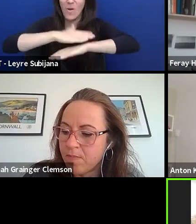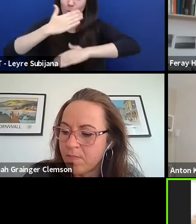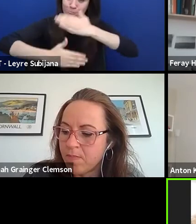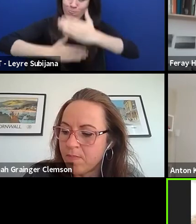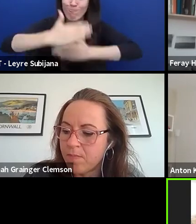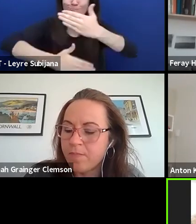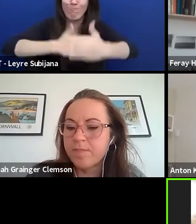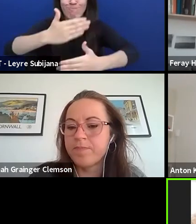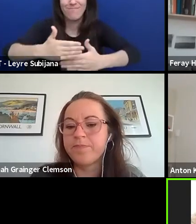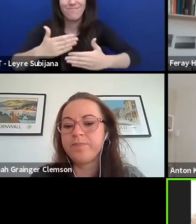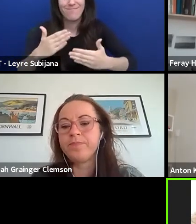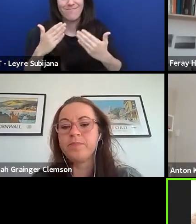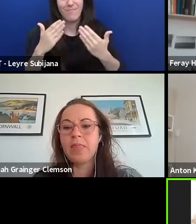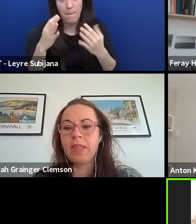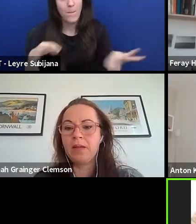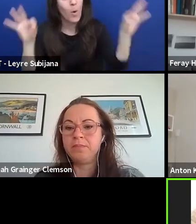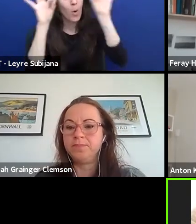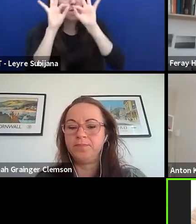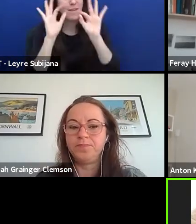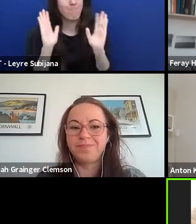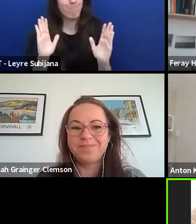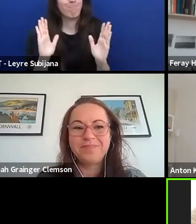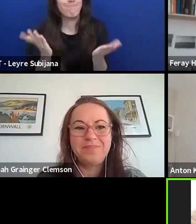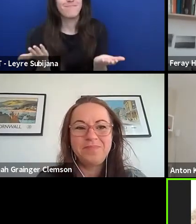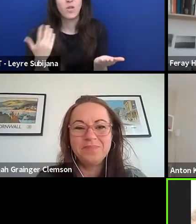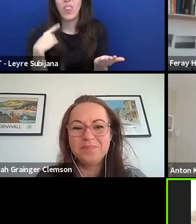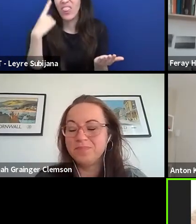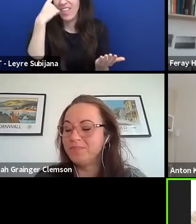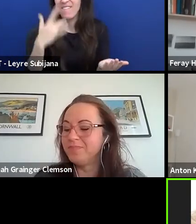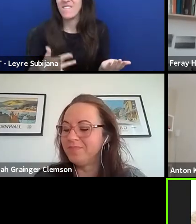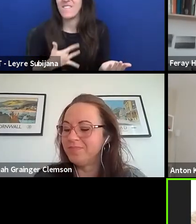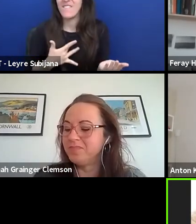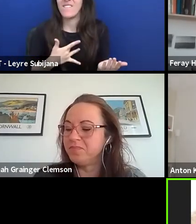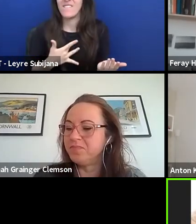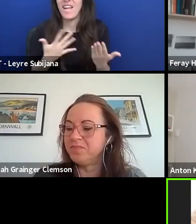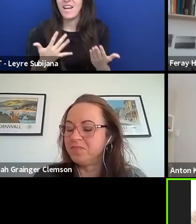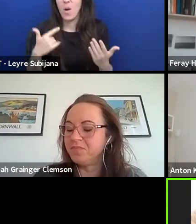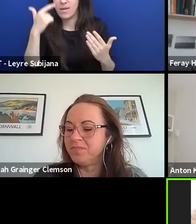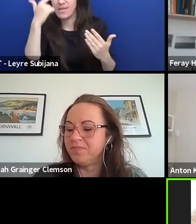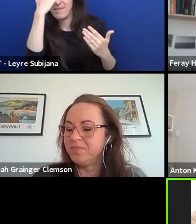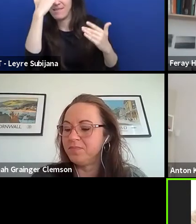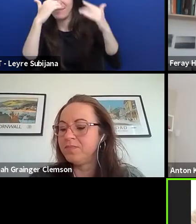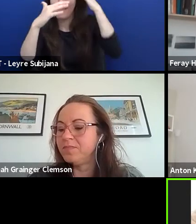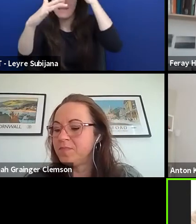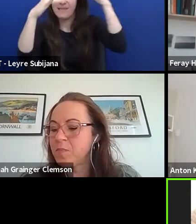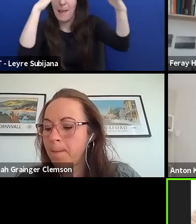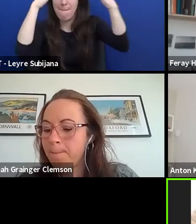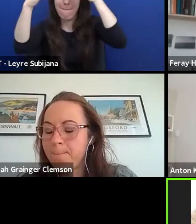And I really feel that we are in the same mindset and this makes me really happy.